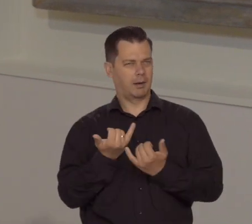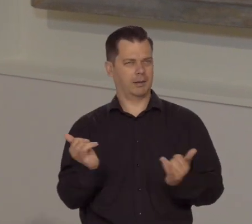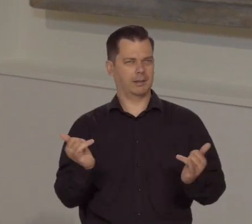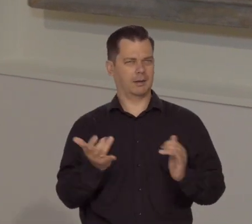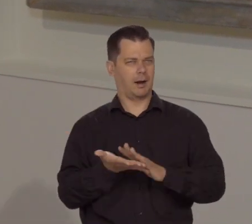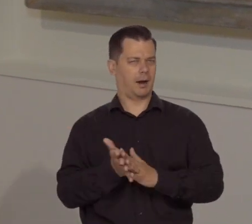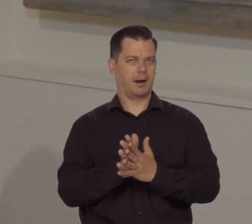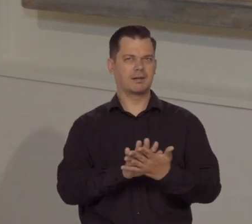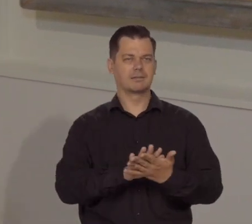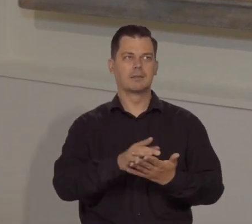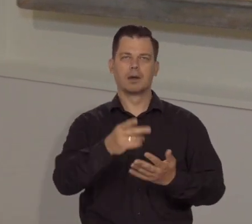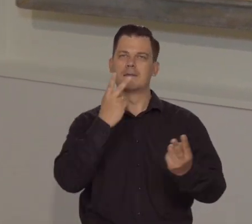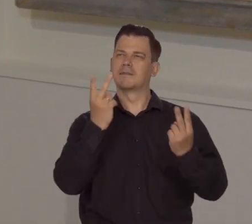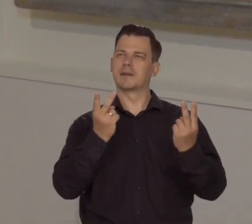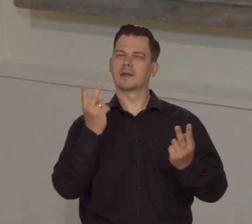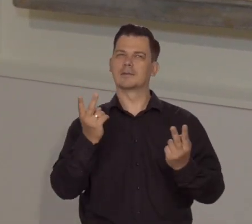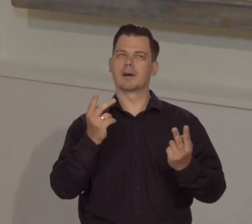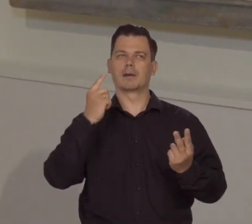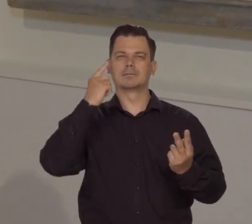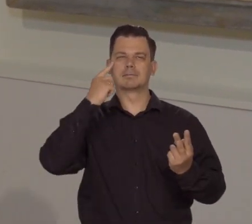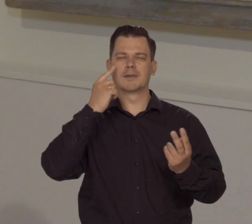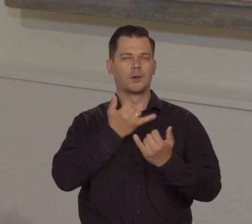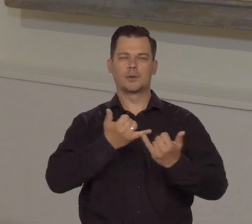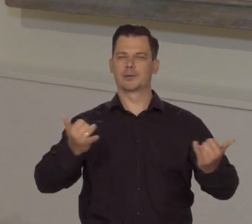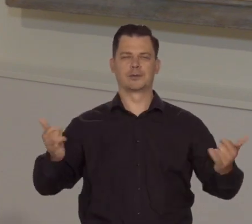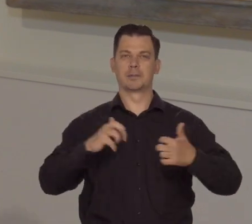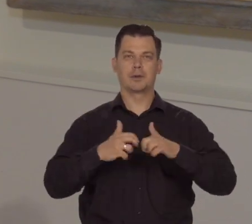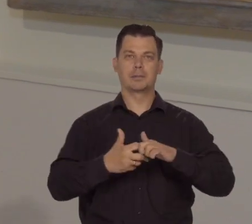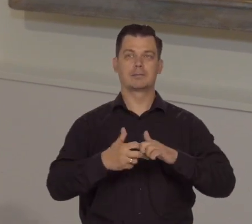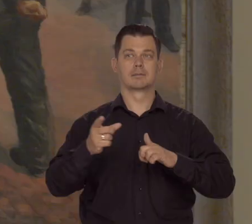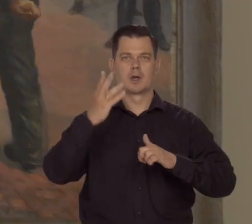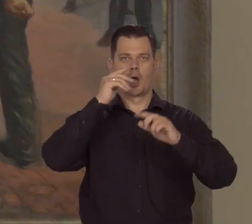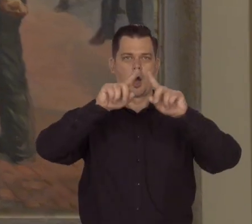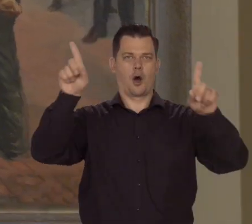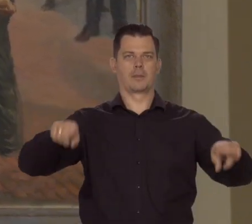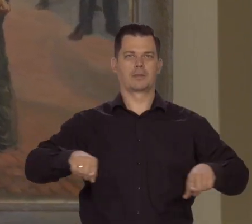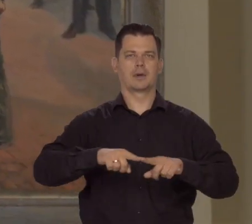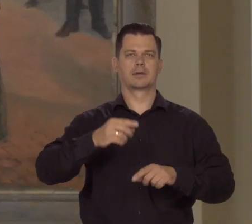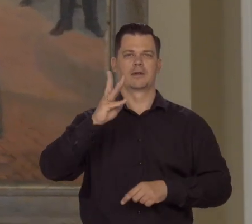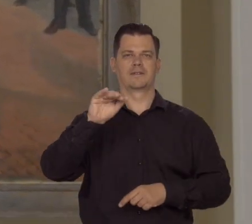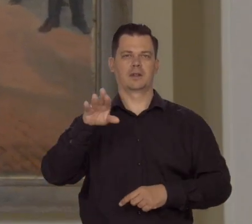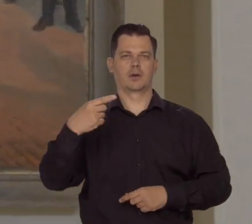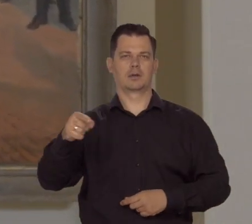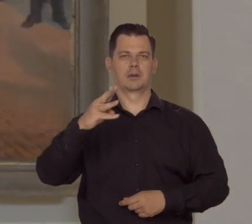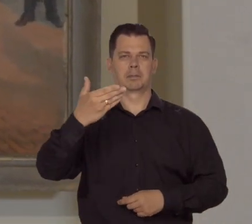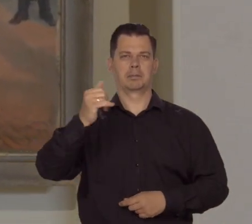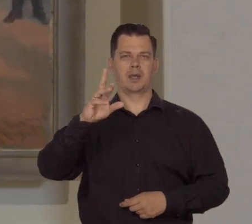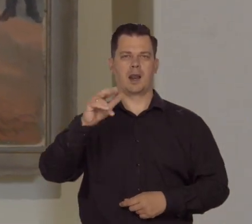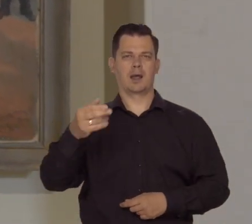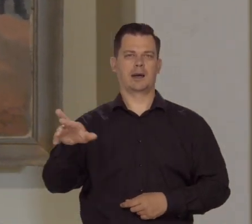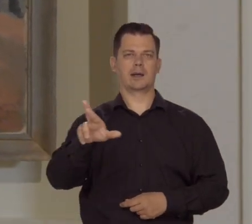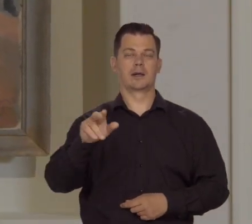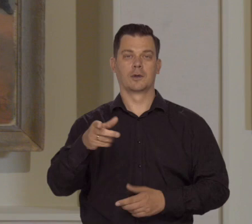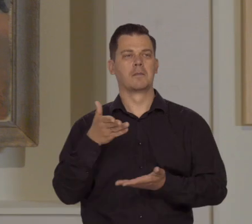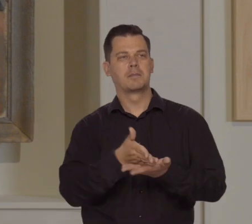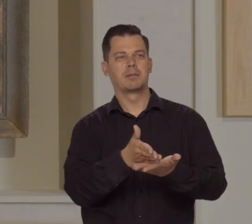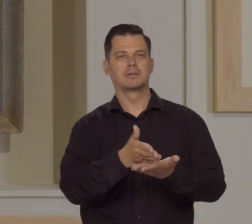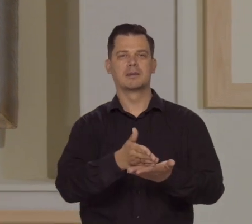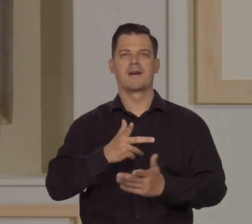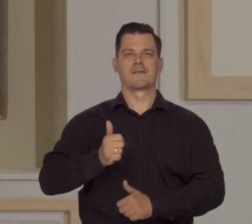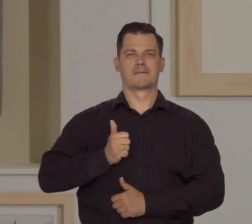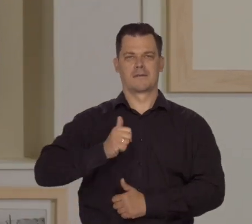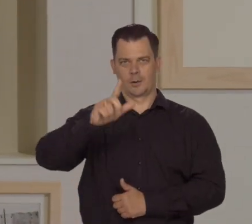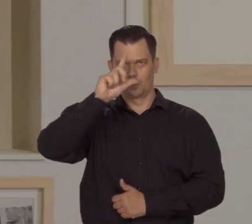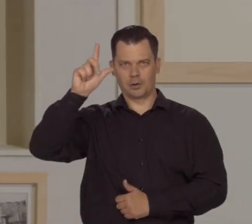Perfectly capturing all these problems is Witold Miller's painting titled "Assistance of the People's Guard".